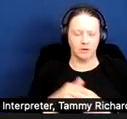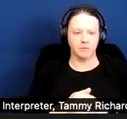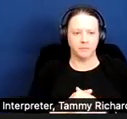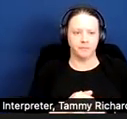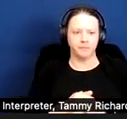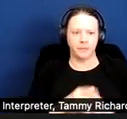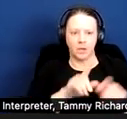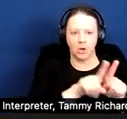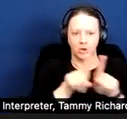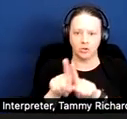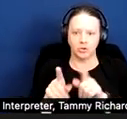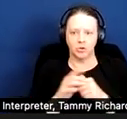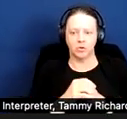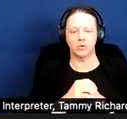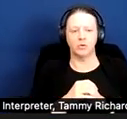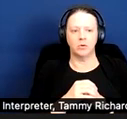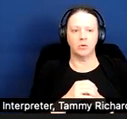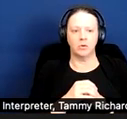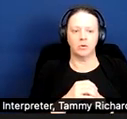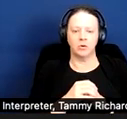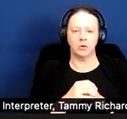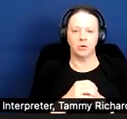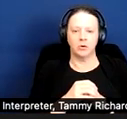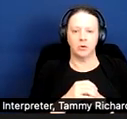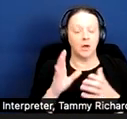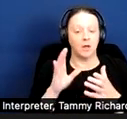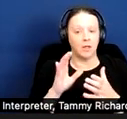They are in question/answer format.